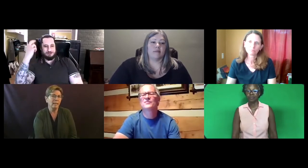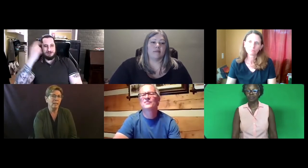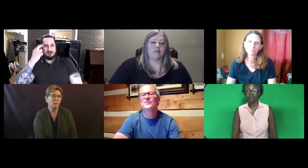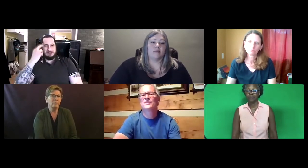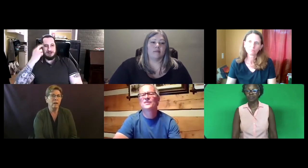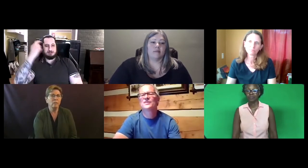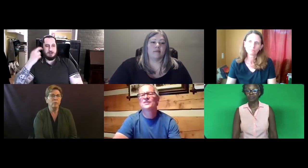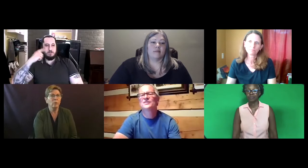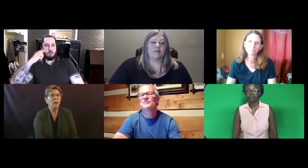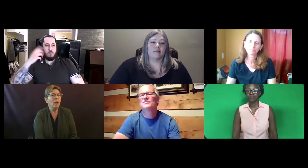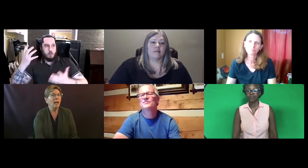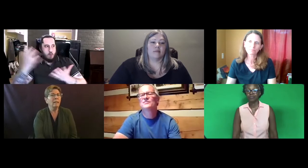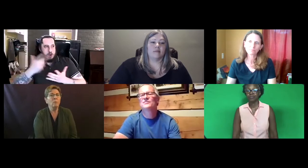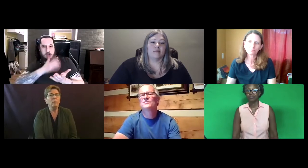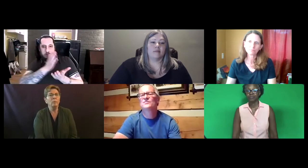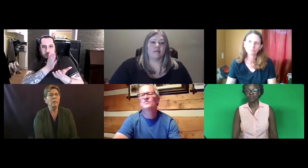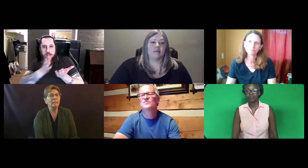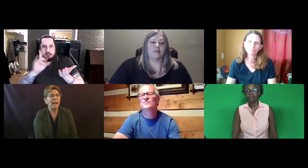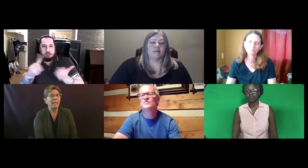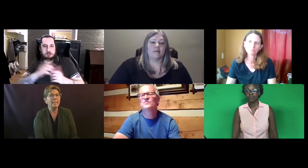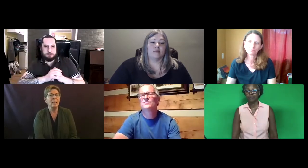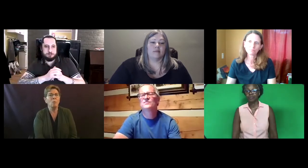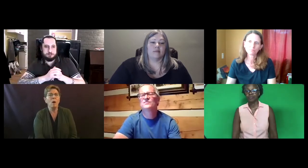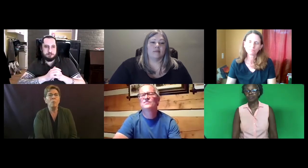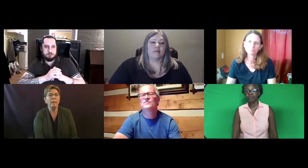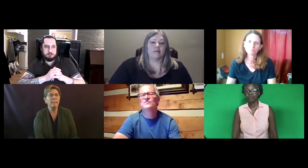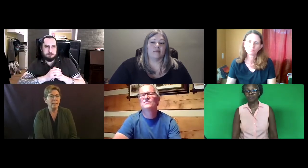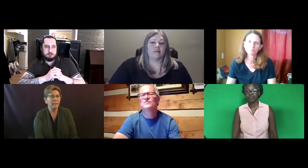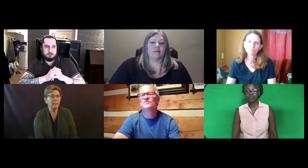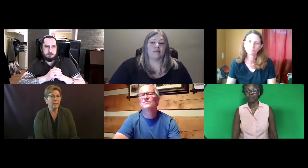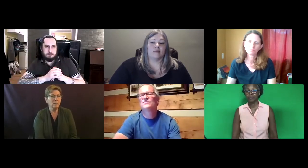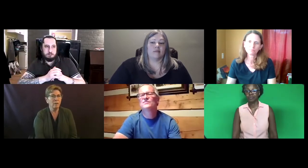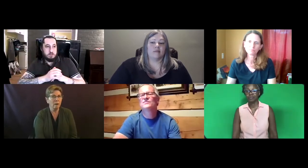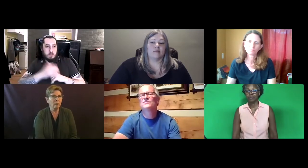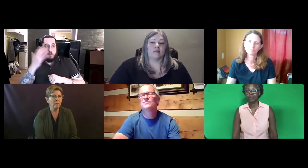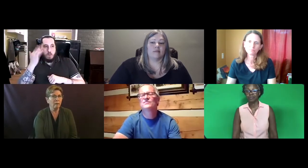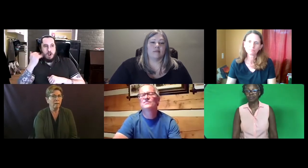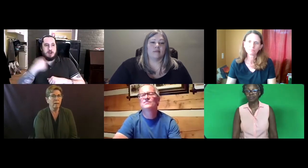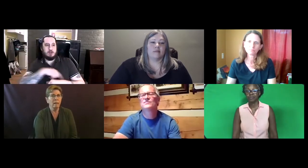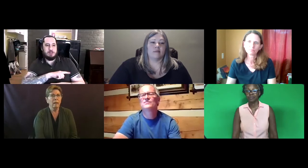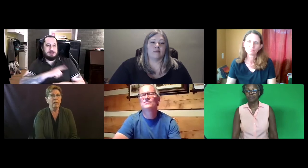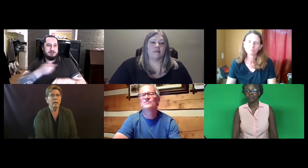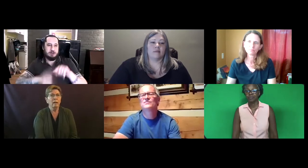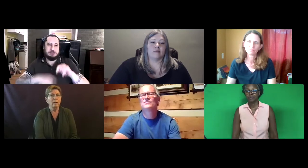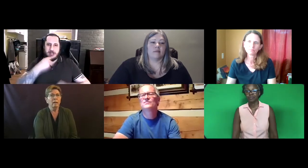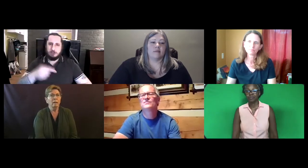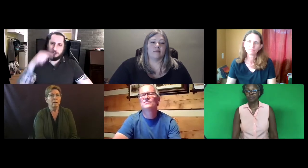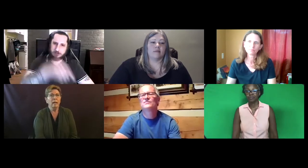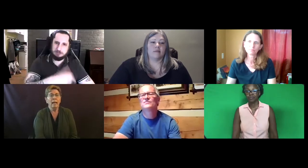that we've gone through. And that we realize that what we did thus far.